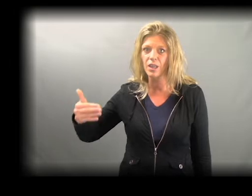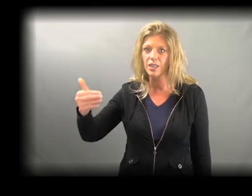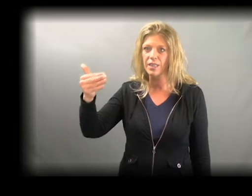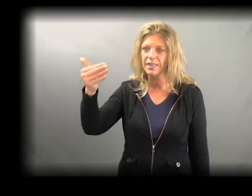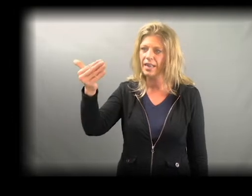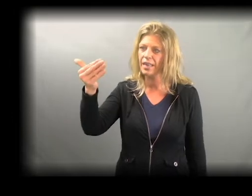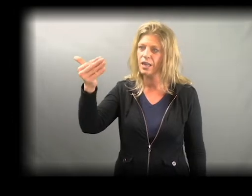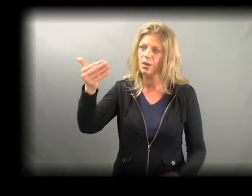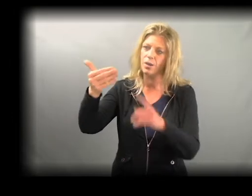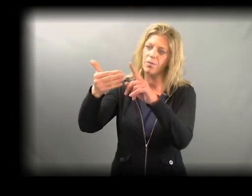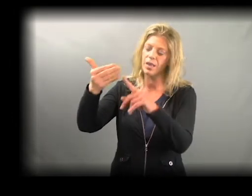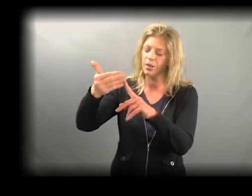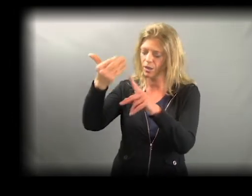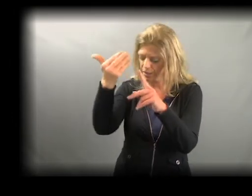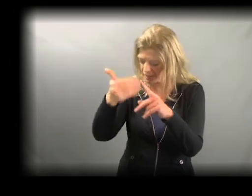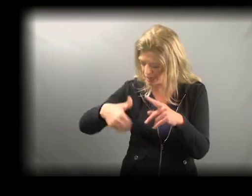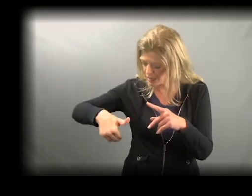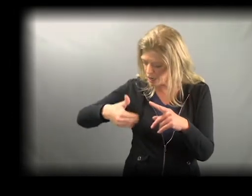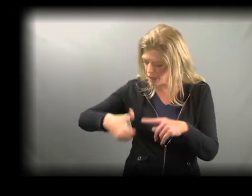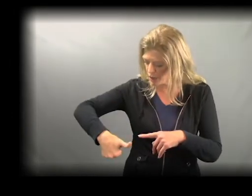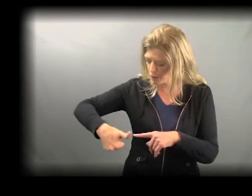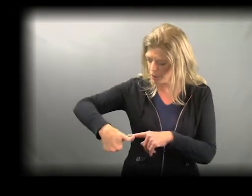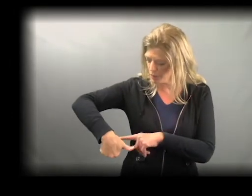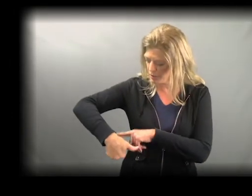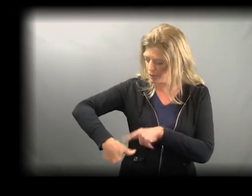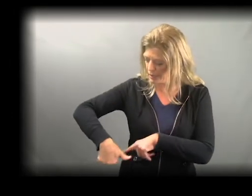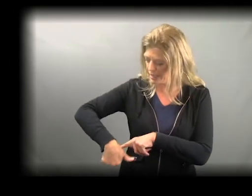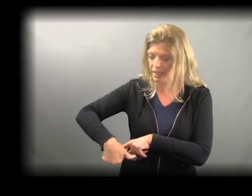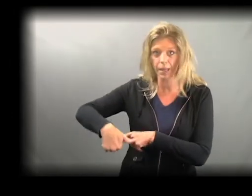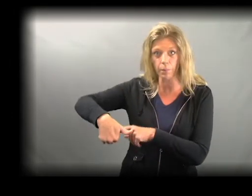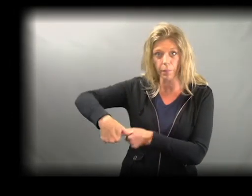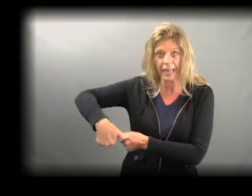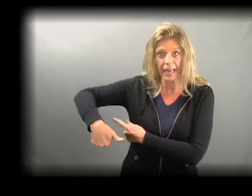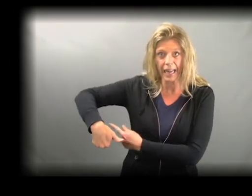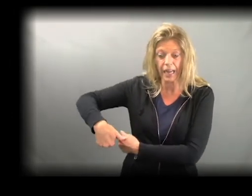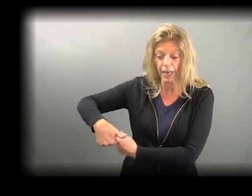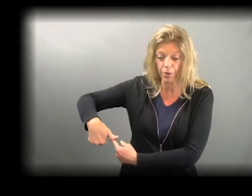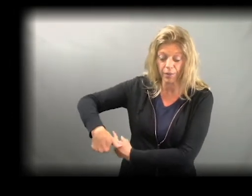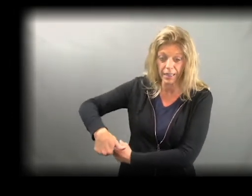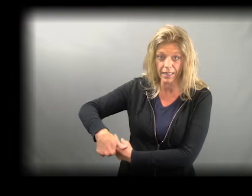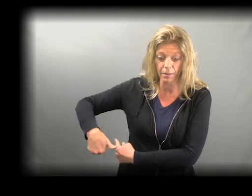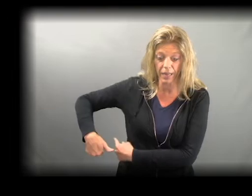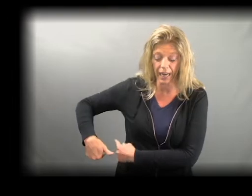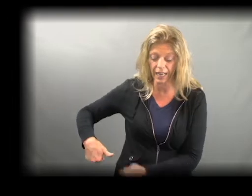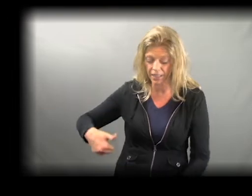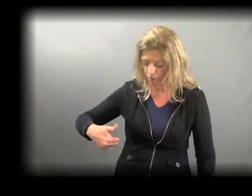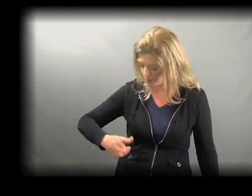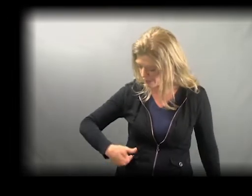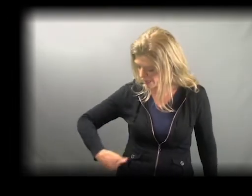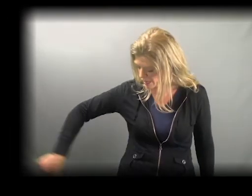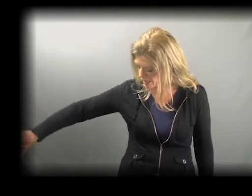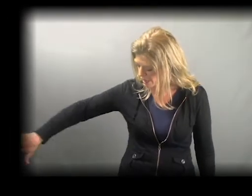Just take your fingers, and your palm is going to end up being in or facing behind you even,